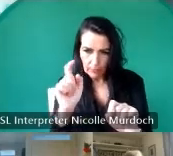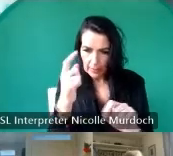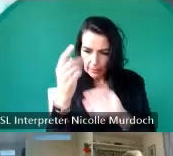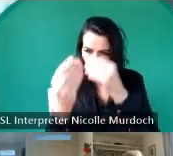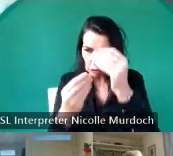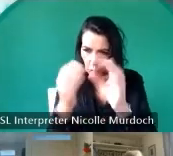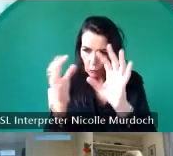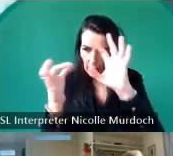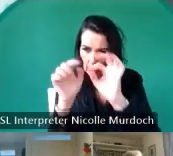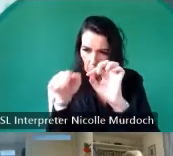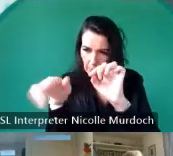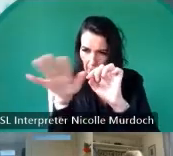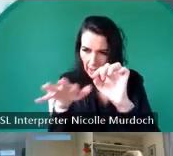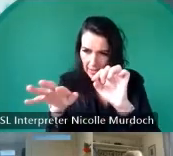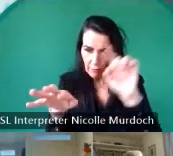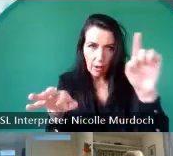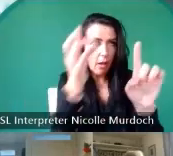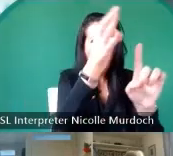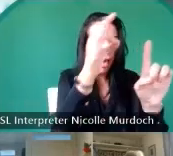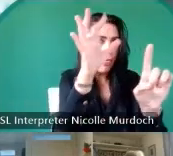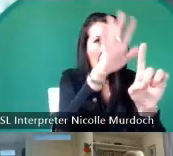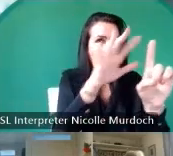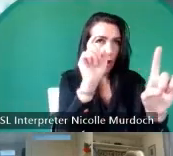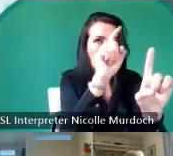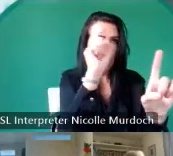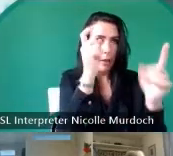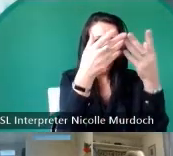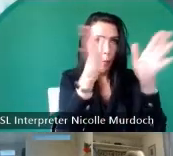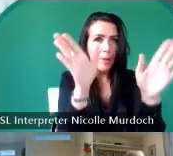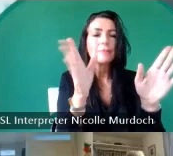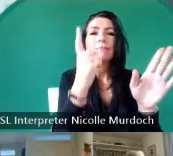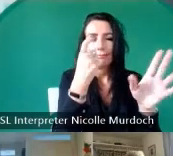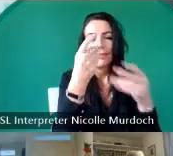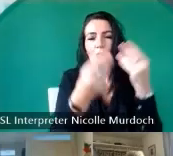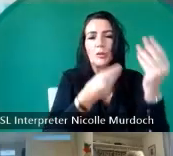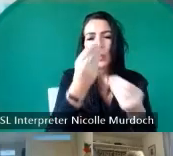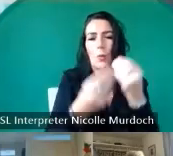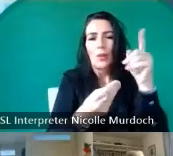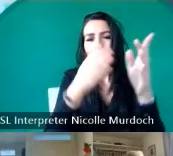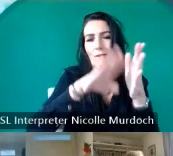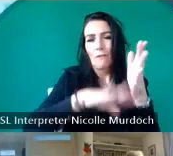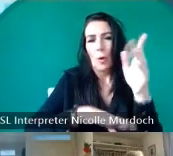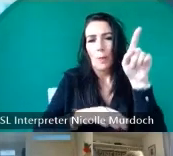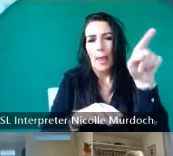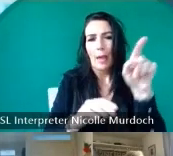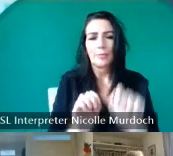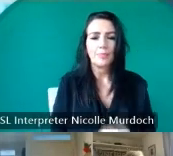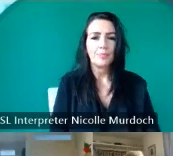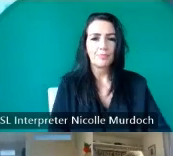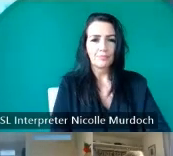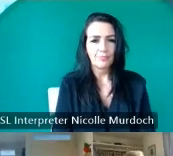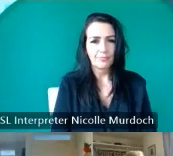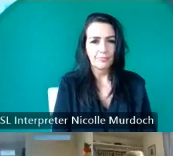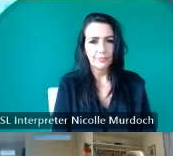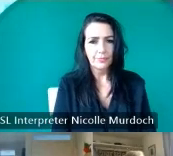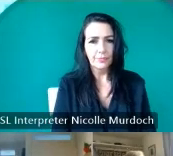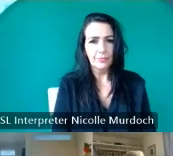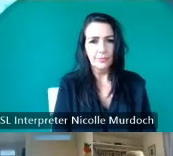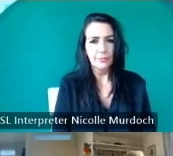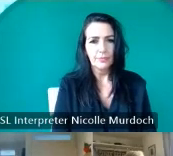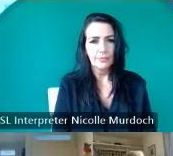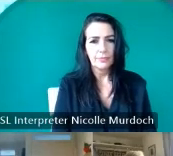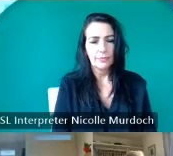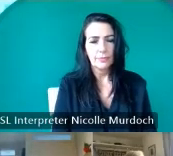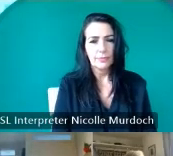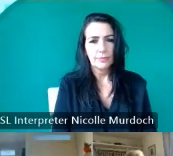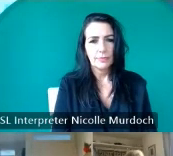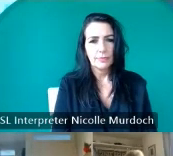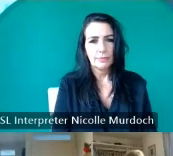an appropriate location our next slide please that's just to show you how the stories were